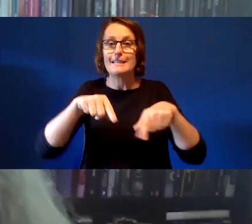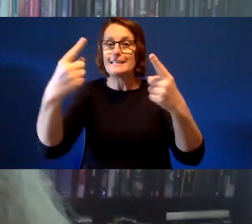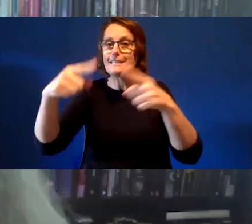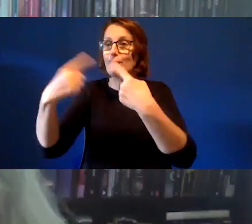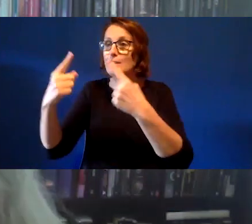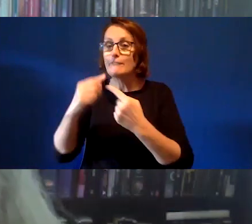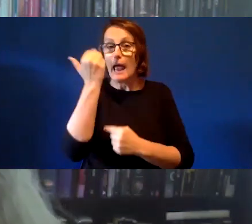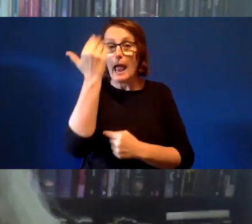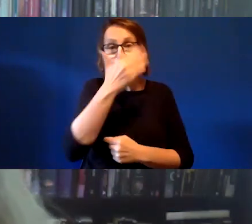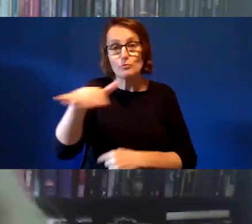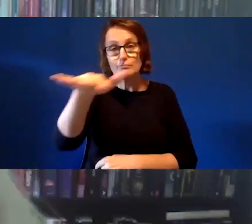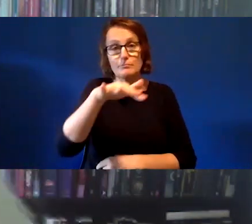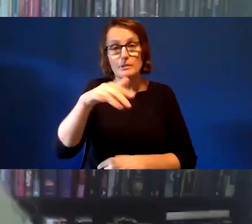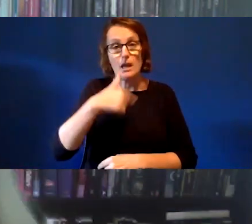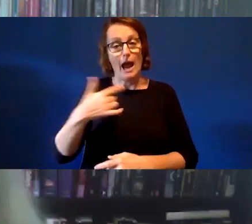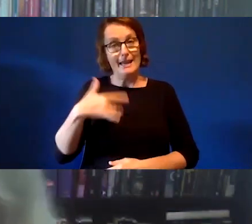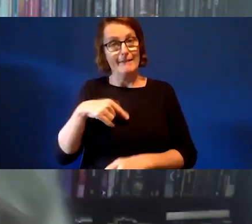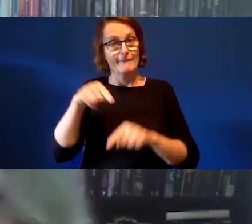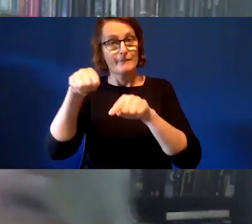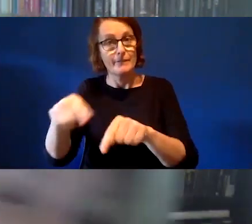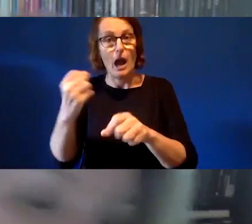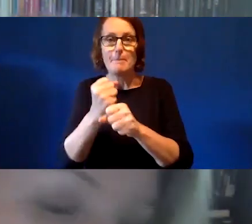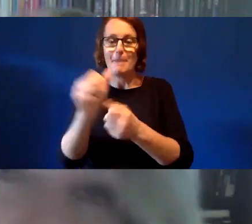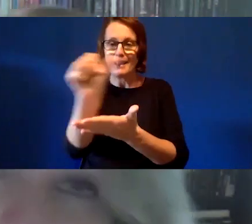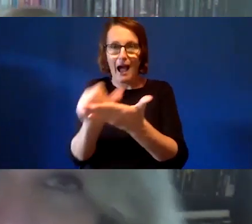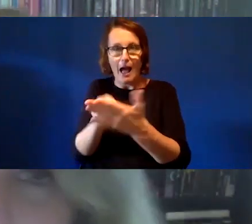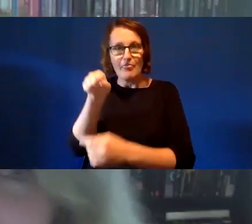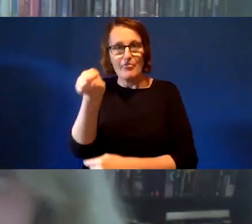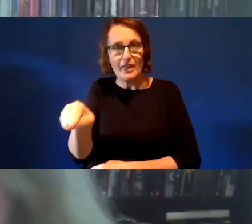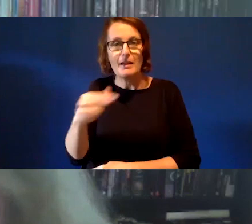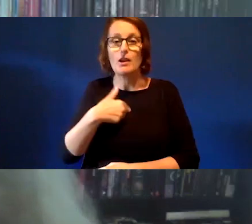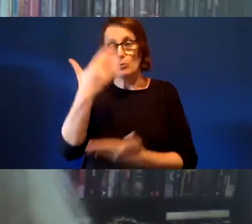and I make art on. And to their eldest, past, present and emerging.